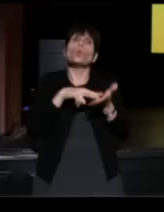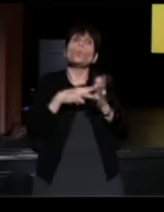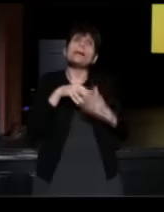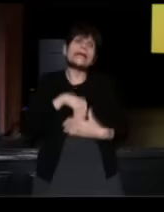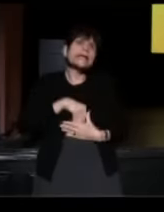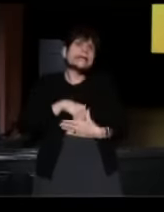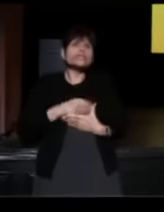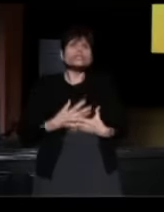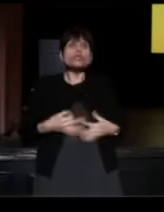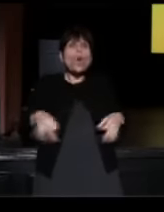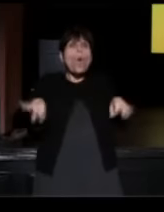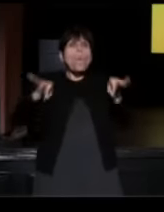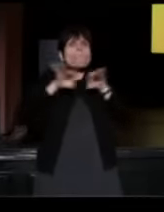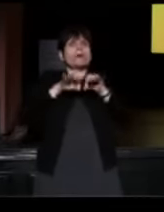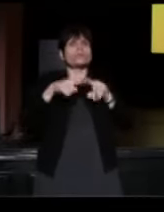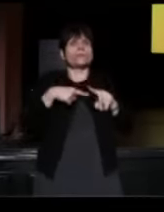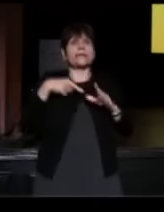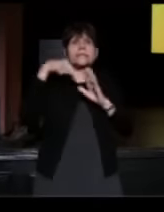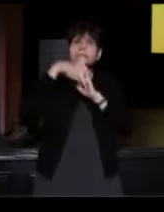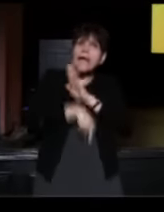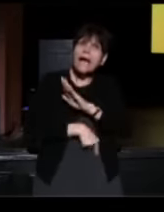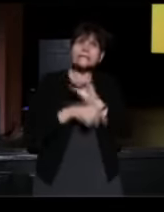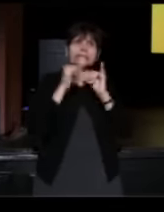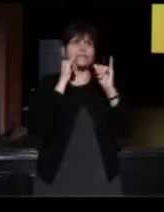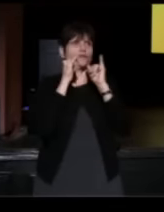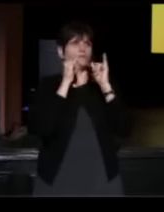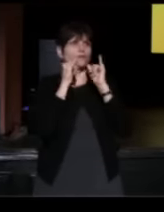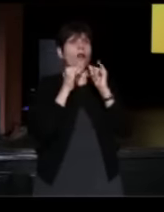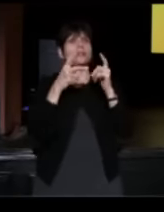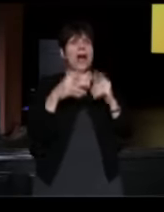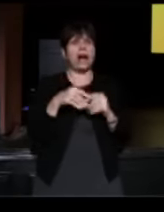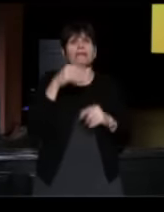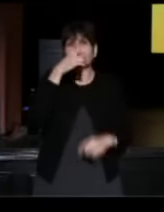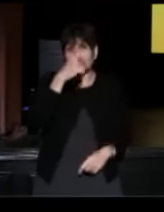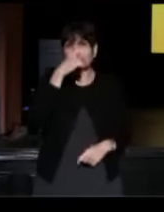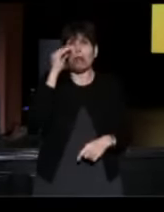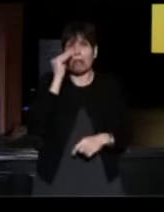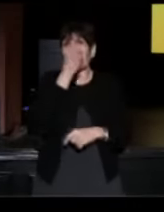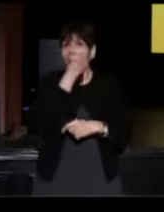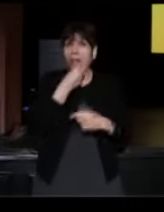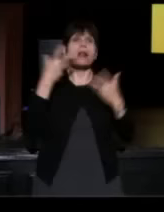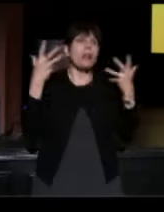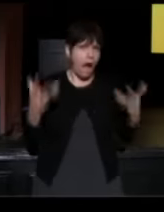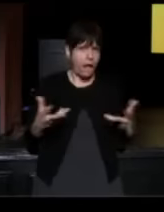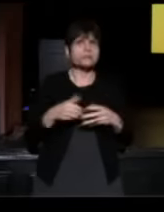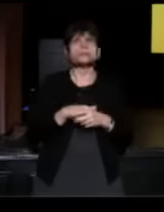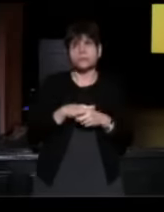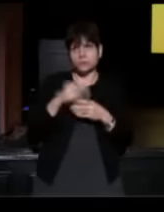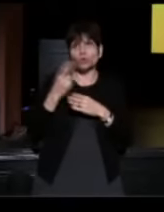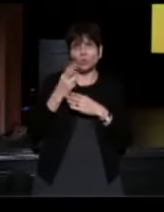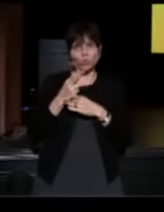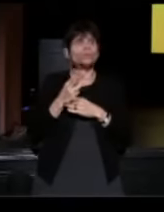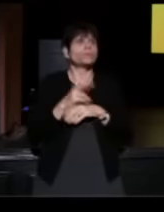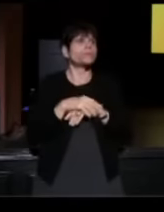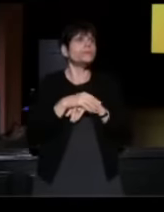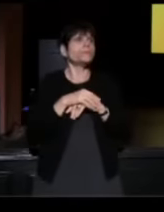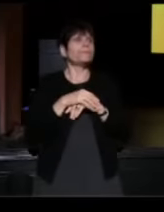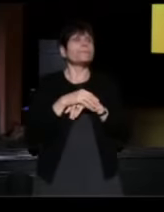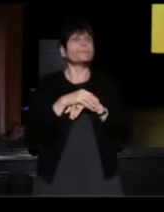Very intense interviews. Lots of tissue used in the booth. We've actually done 50,000--